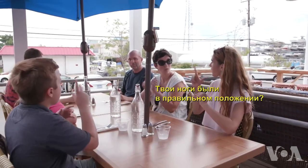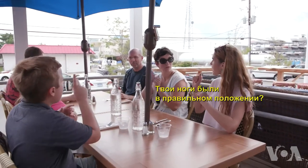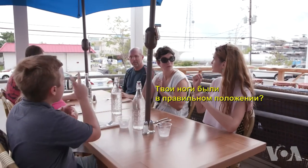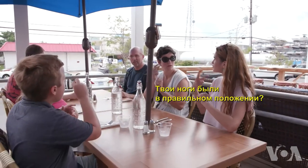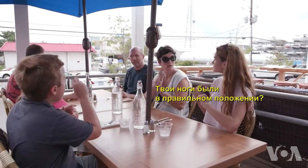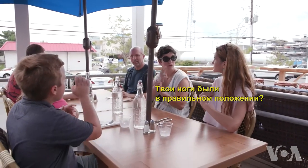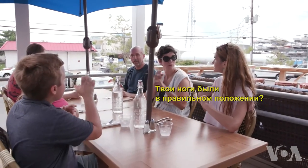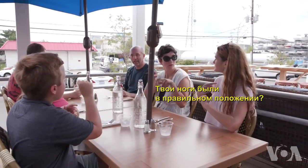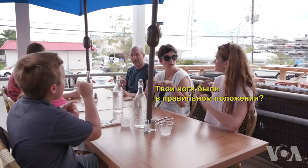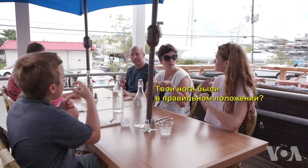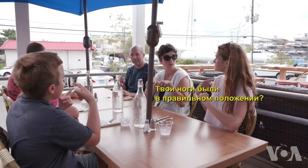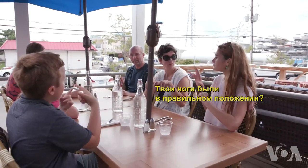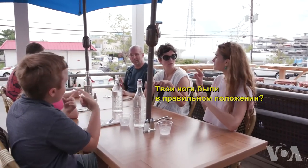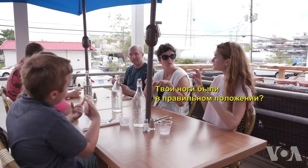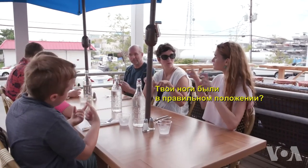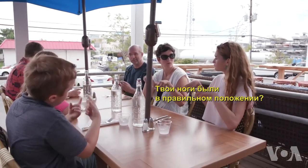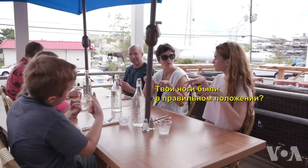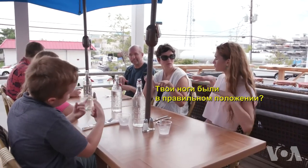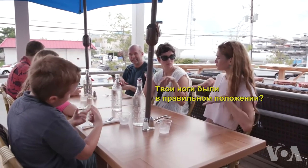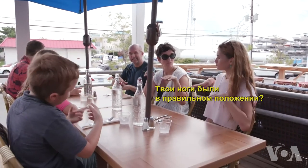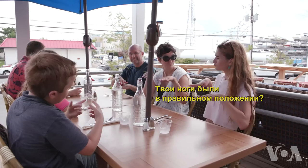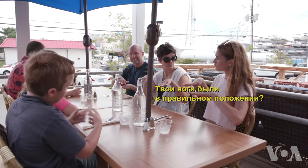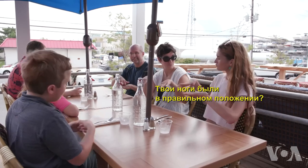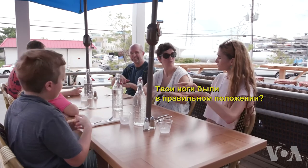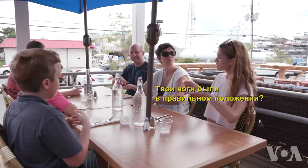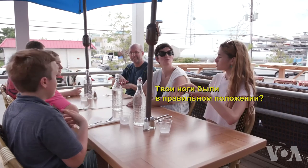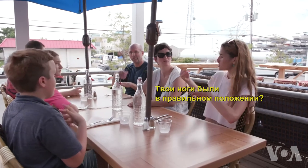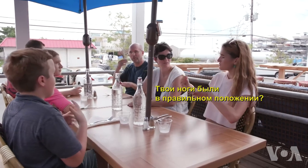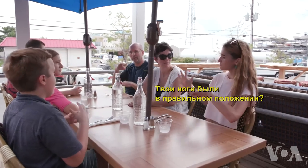Your feet were in the right position?